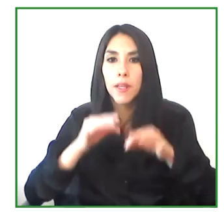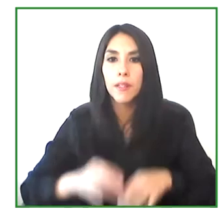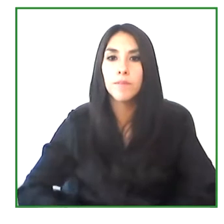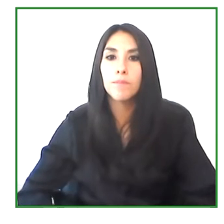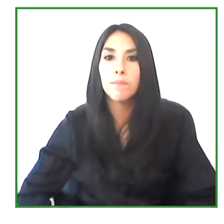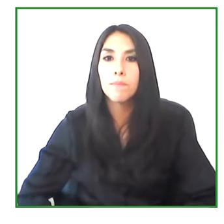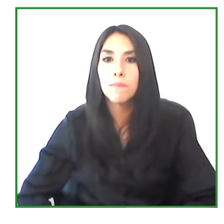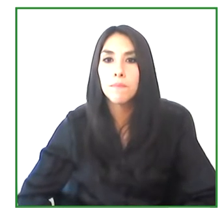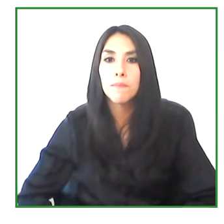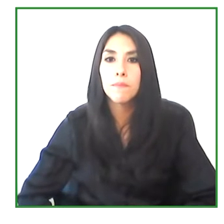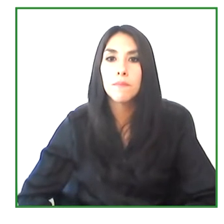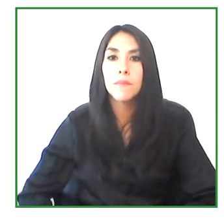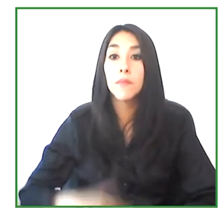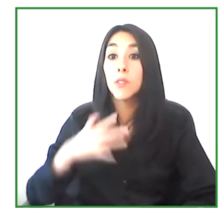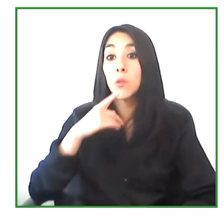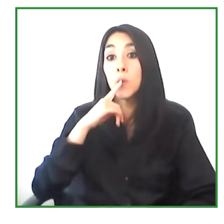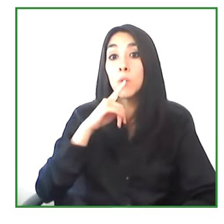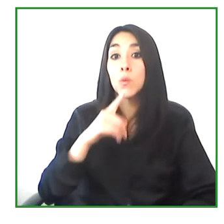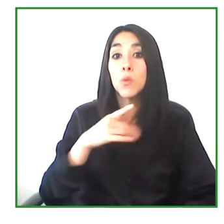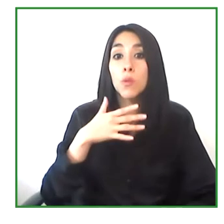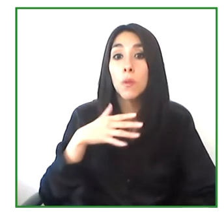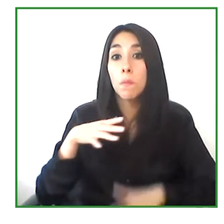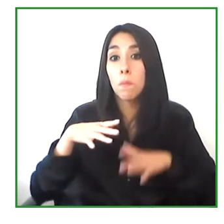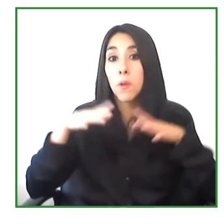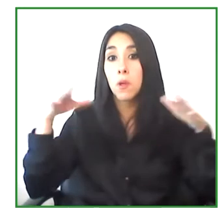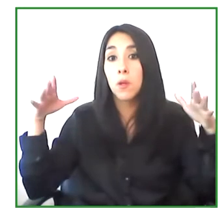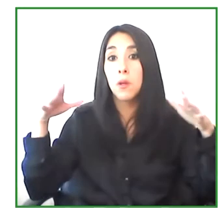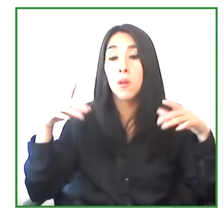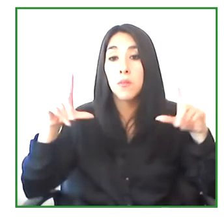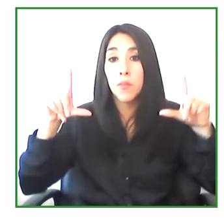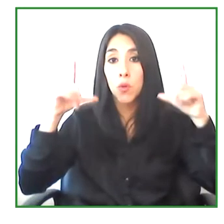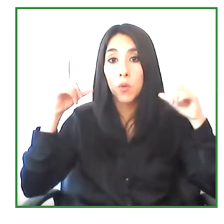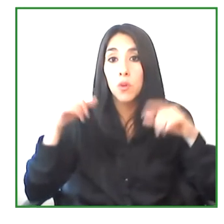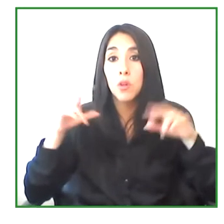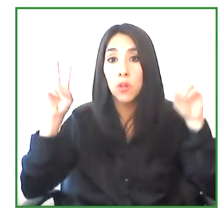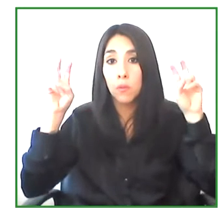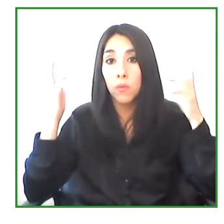I think it creates a great impact, this autonomy, these empowerment.